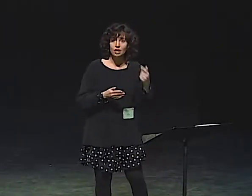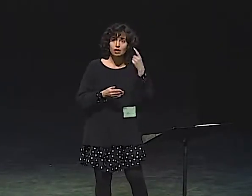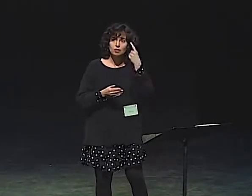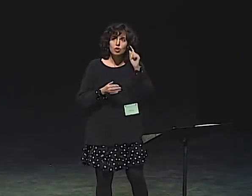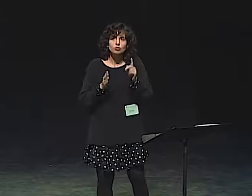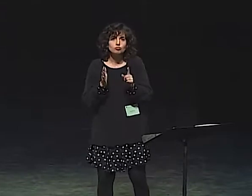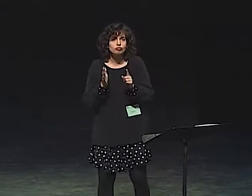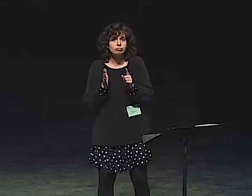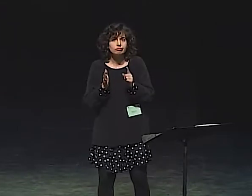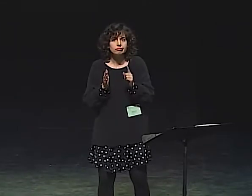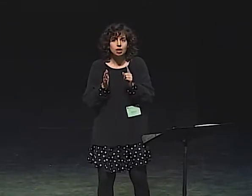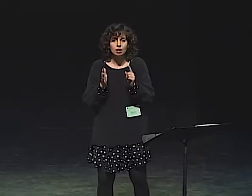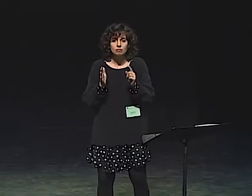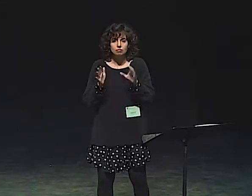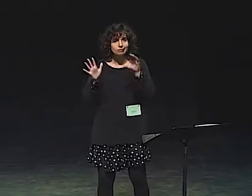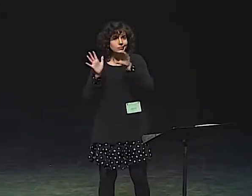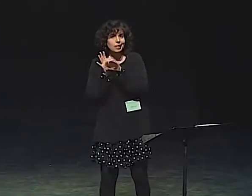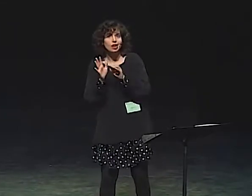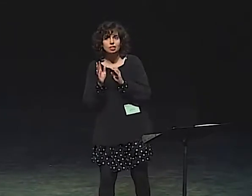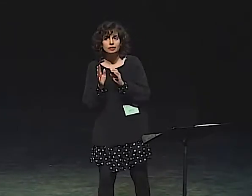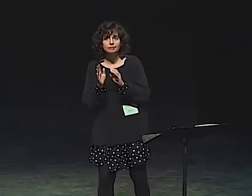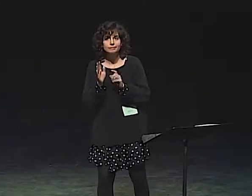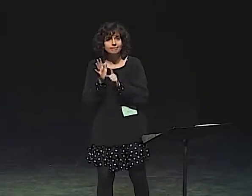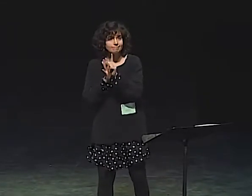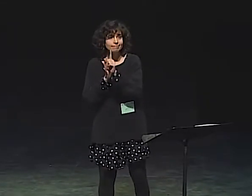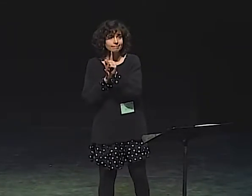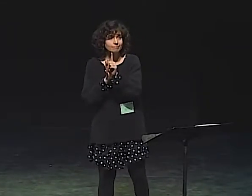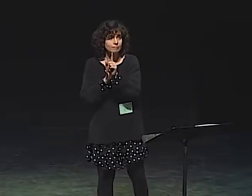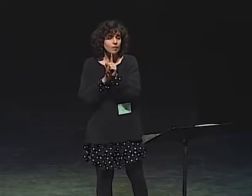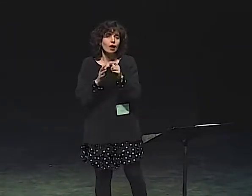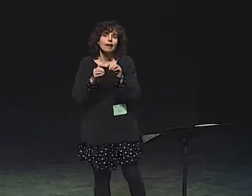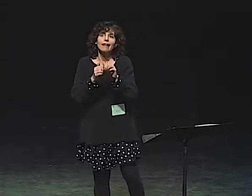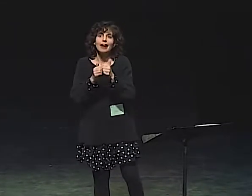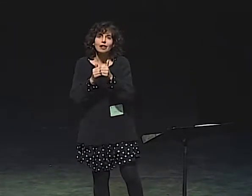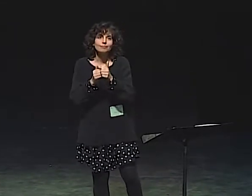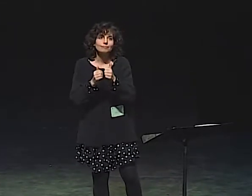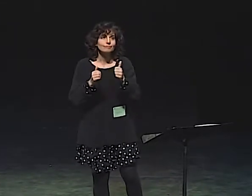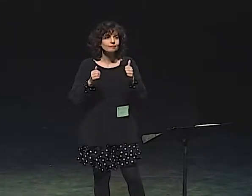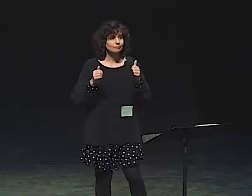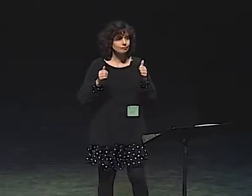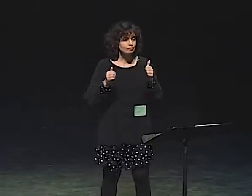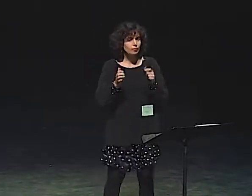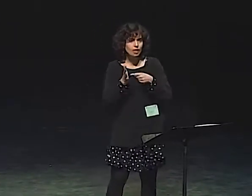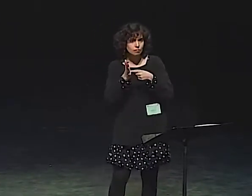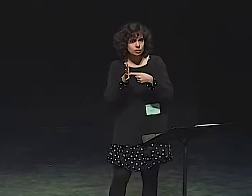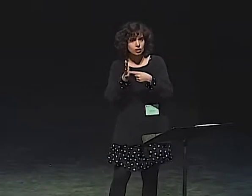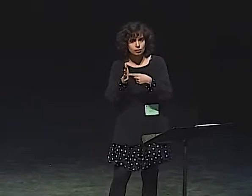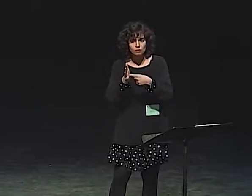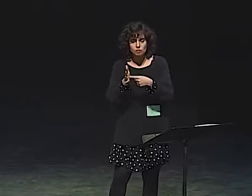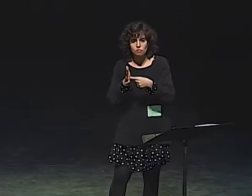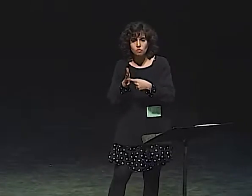AND THAT'S A TECHNIQUE THAT JULIANNA USES. TO DEVELOP HER CHARACTER.